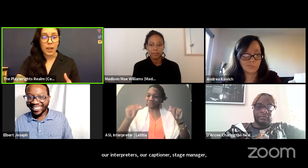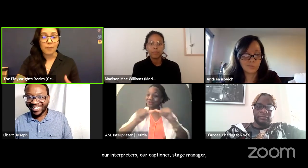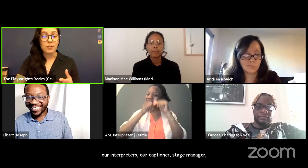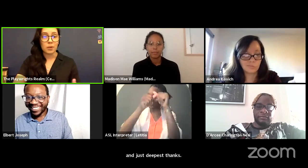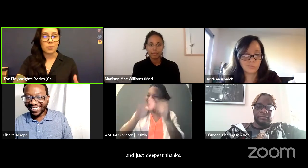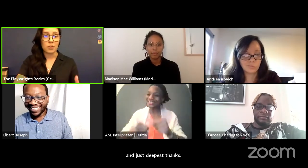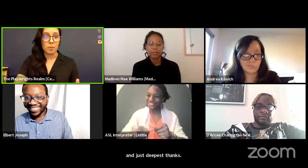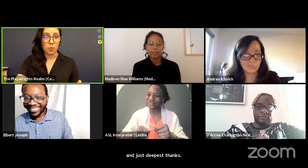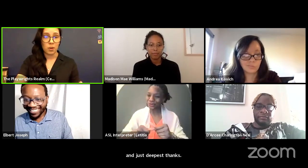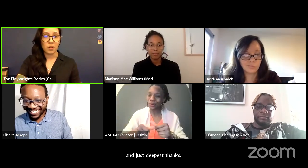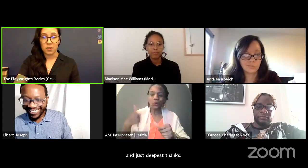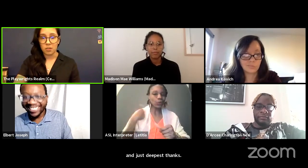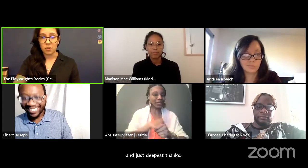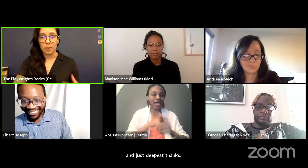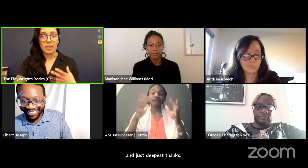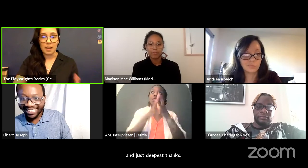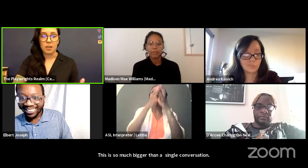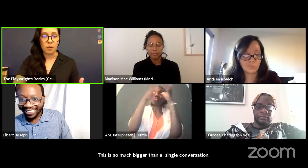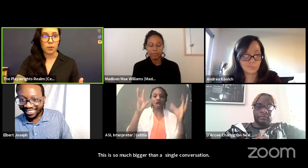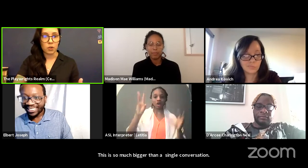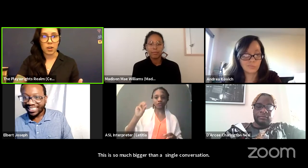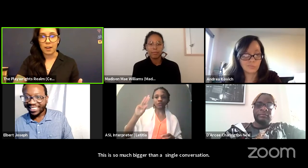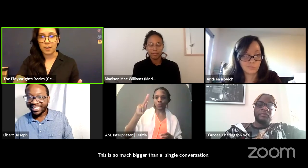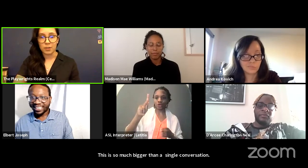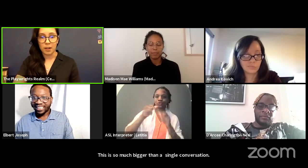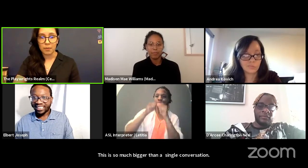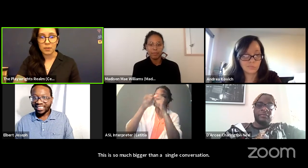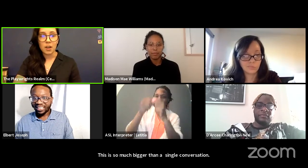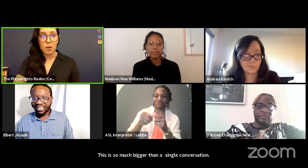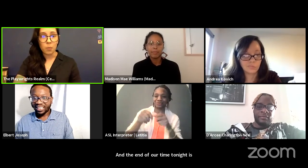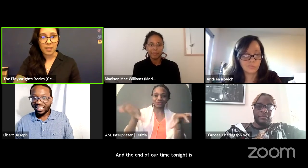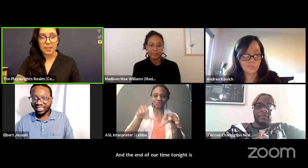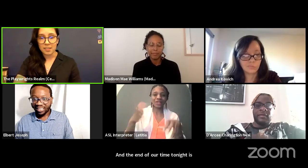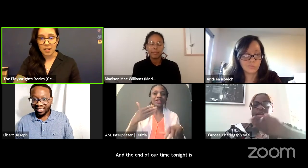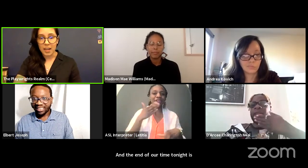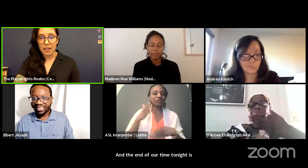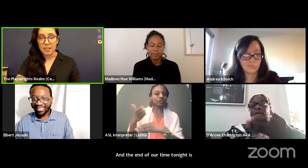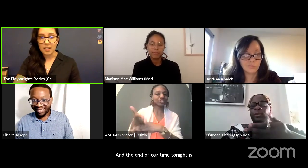We have so much work to do. Thank you for sharing yourselves with us tonight.